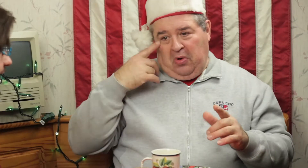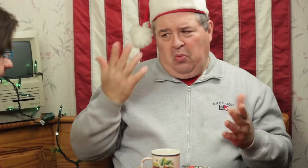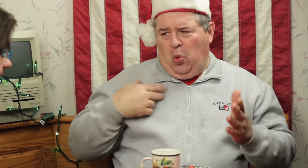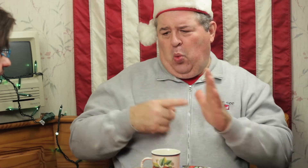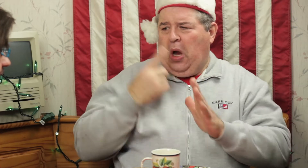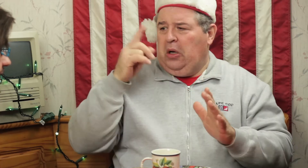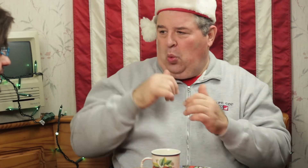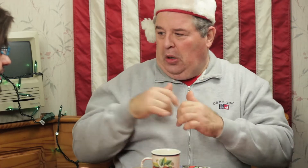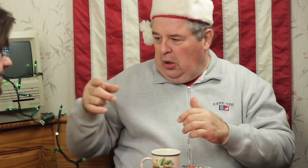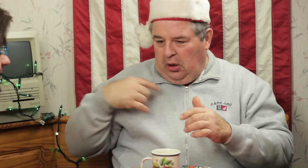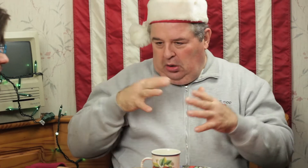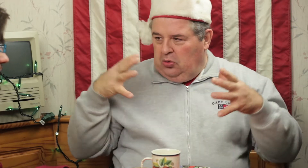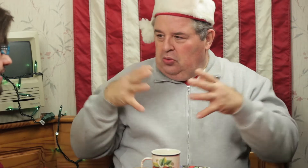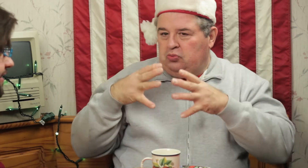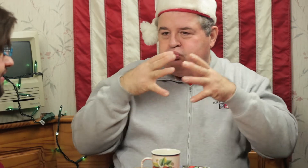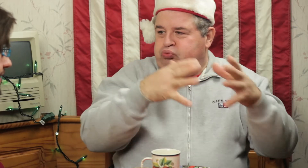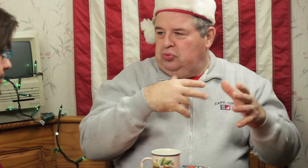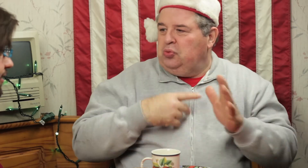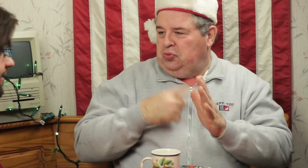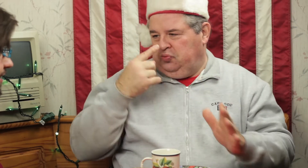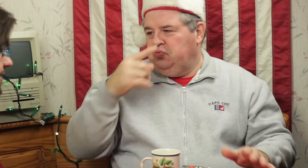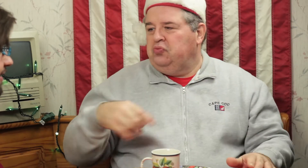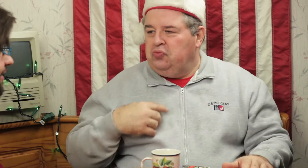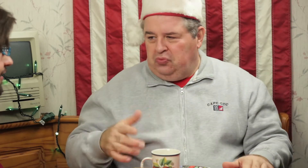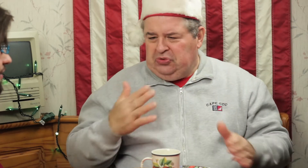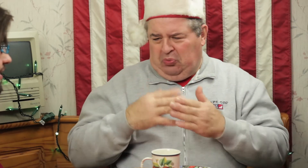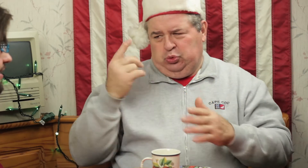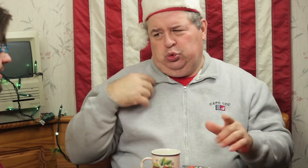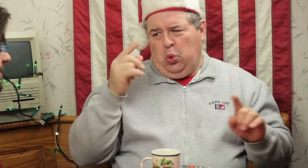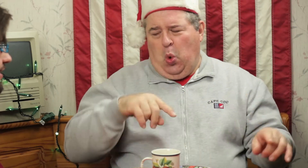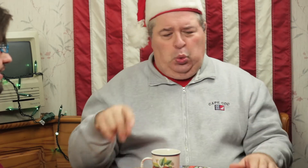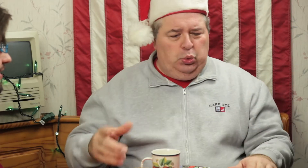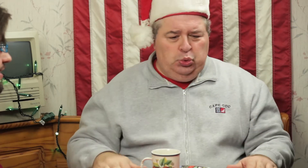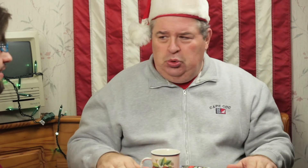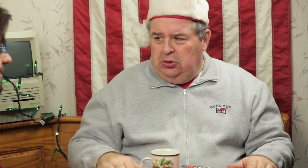But I think once with you and a group we could go once. I don't mind. Someday we should go.